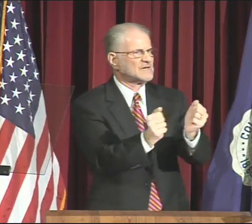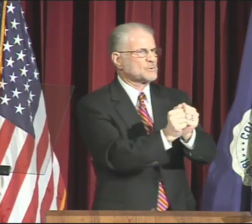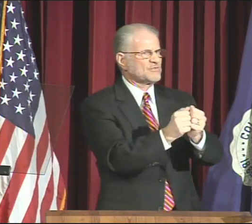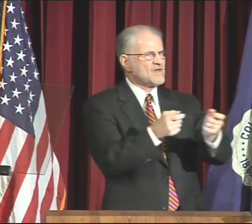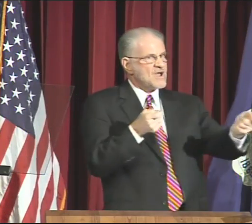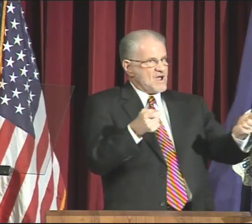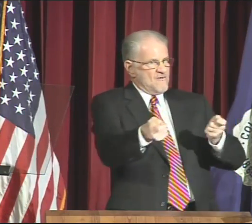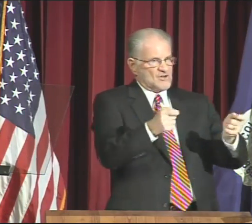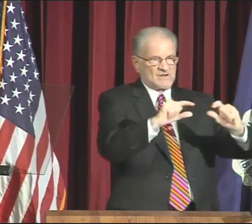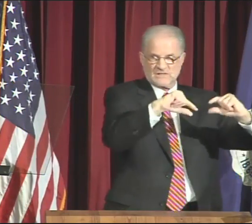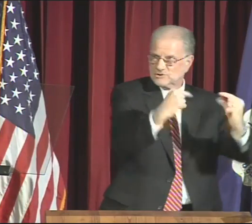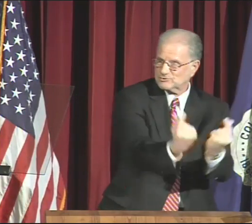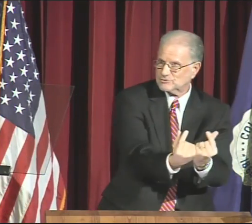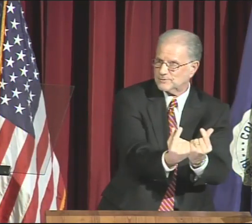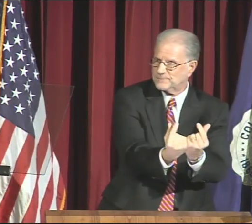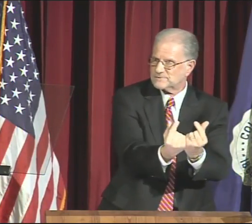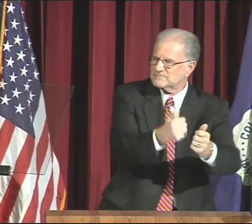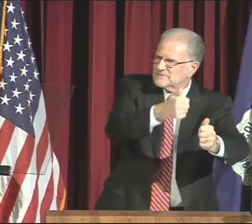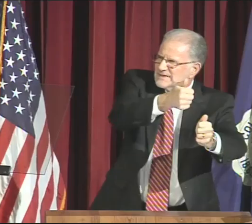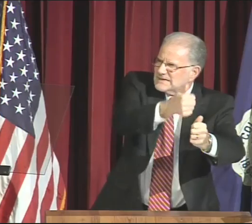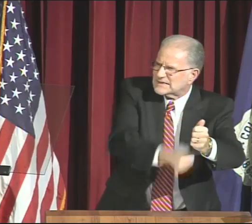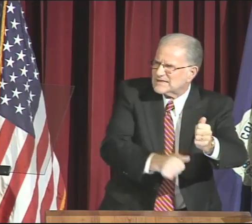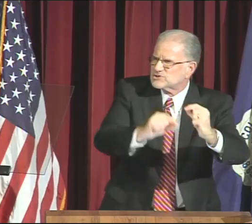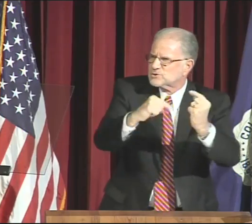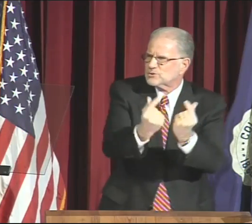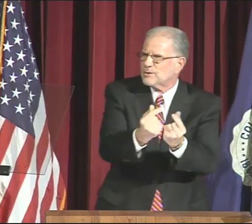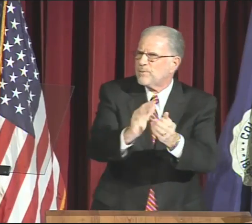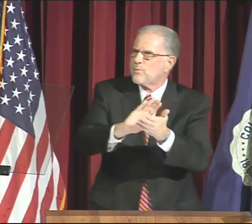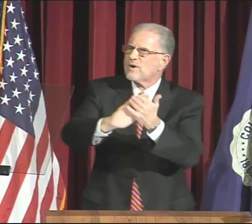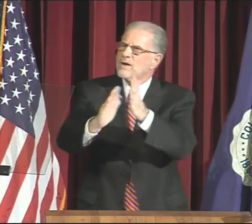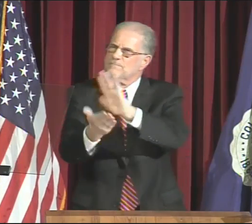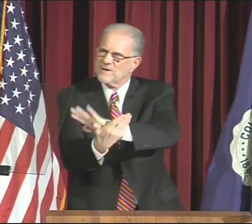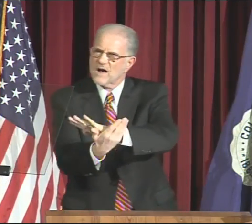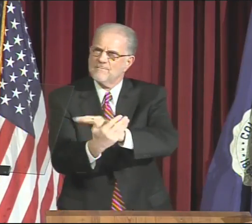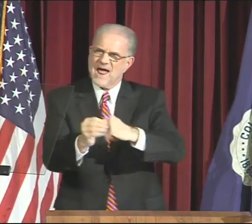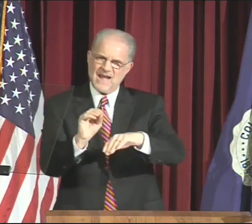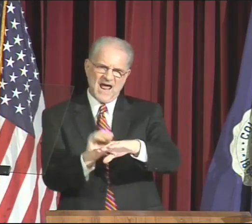I will meet with our governance groups.